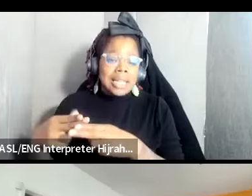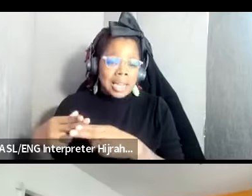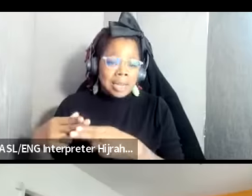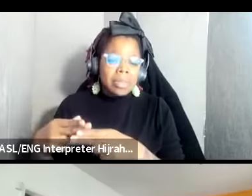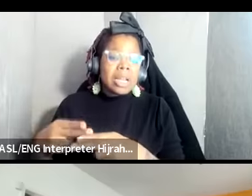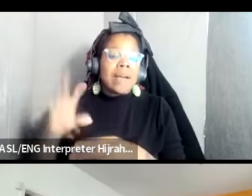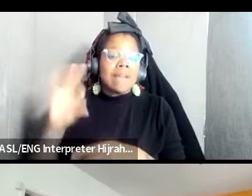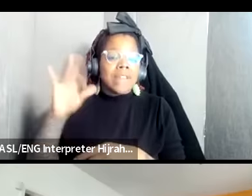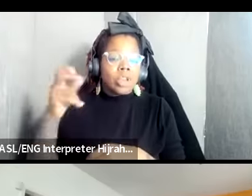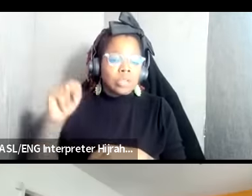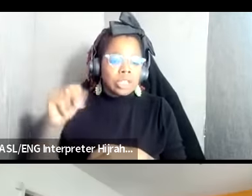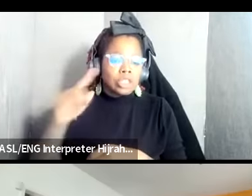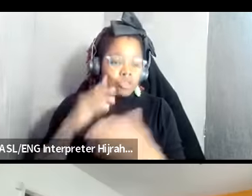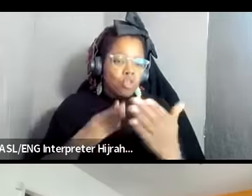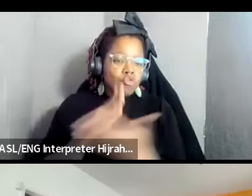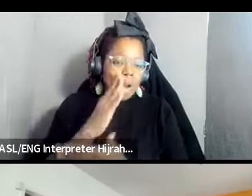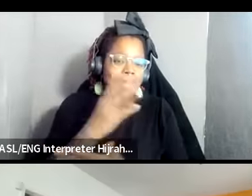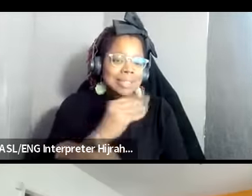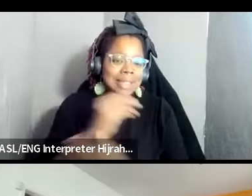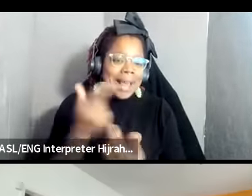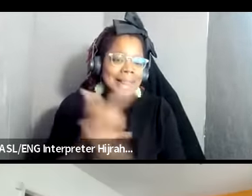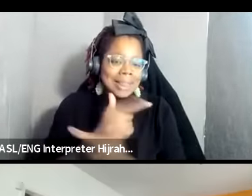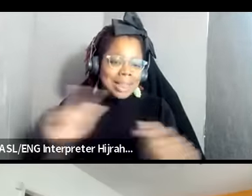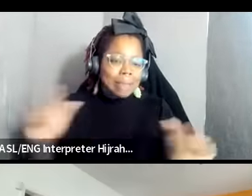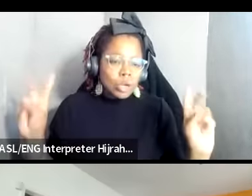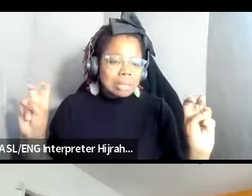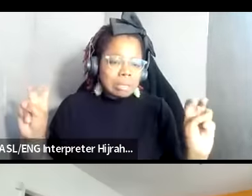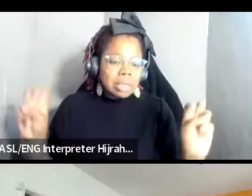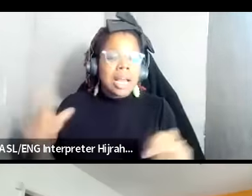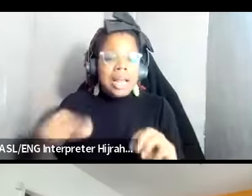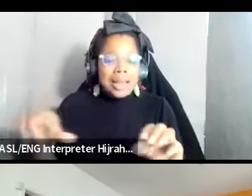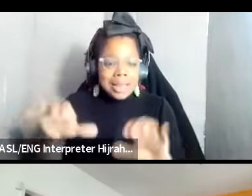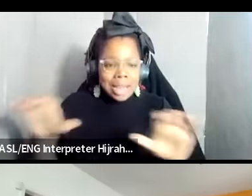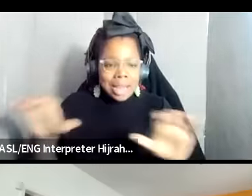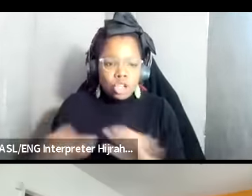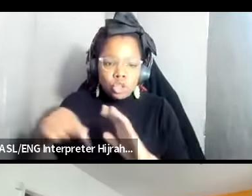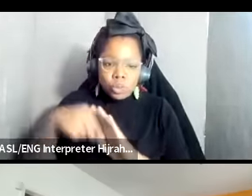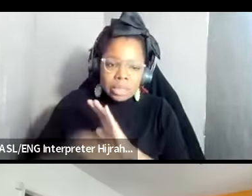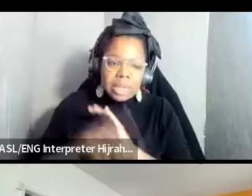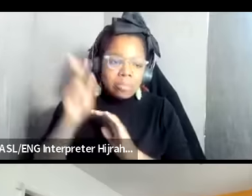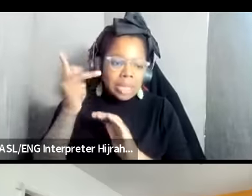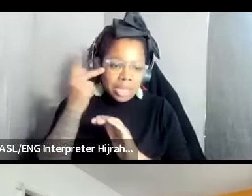of Rights and Liberty right and so this they do deep political education they also provide Direct